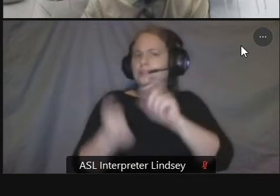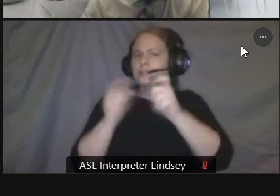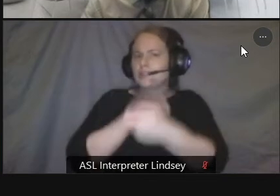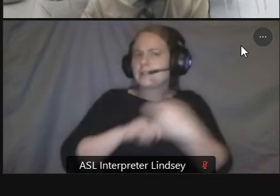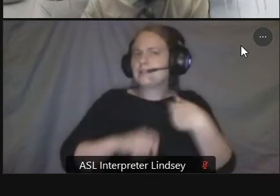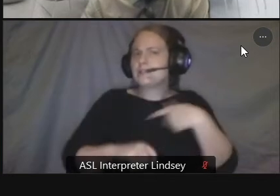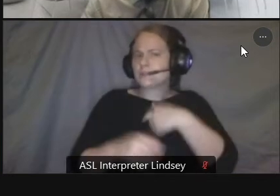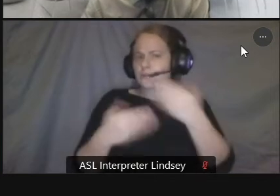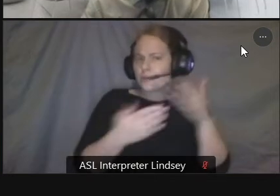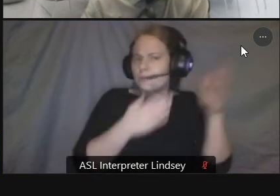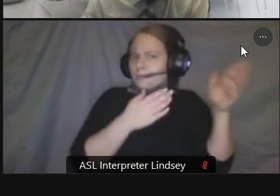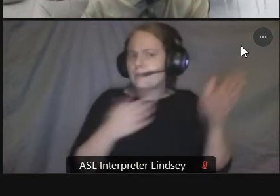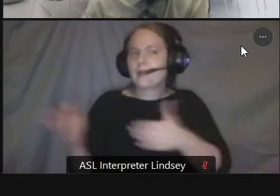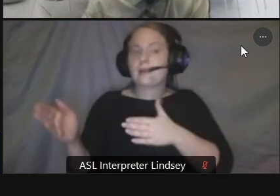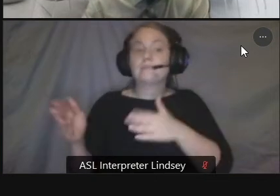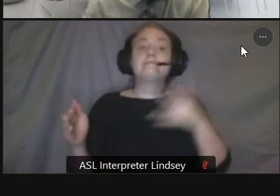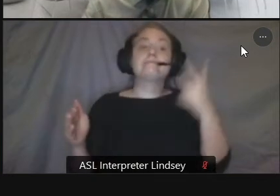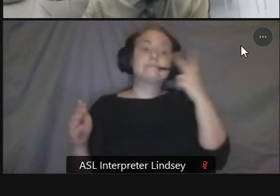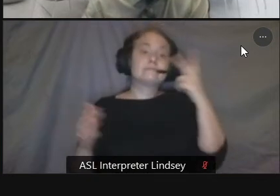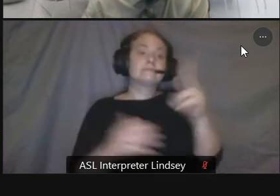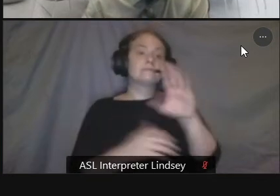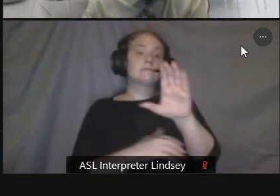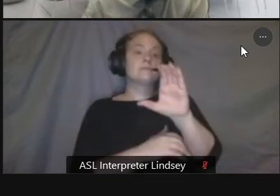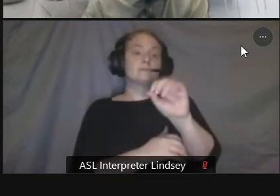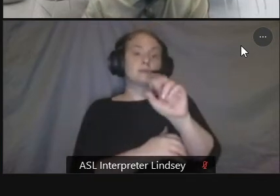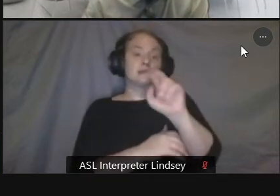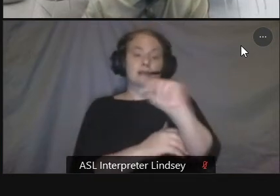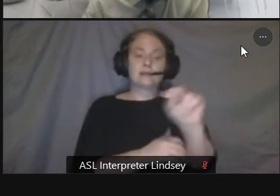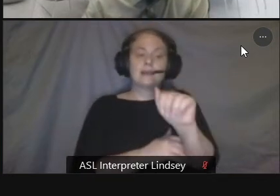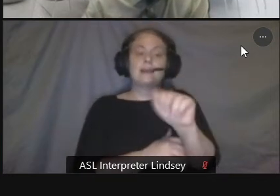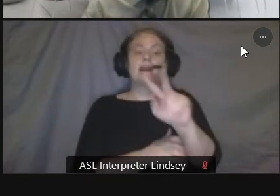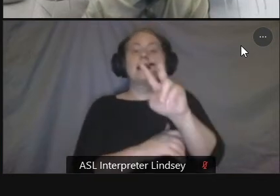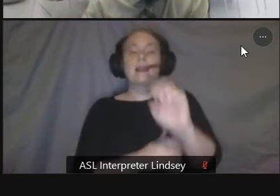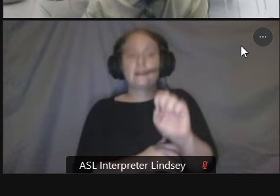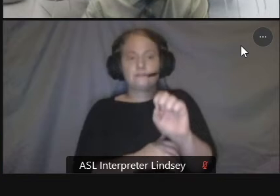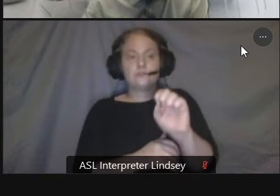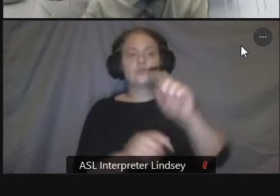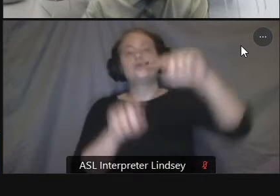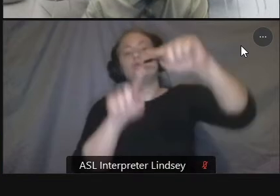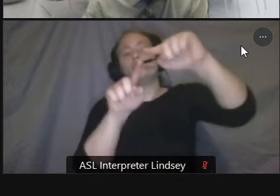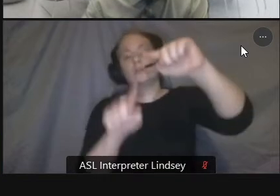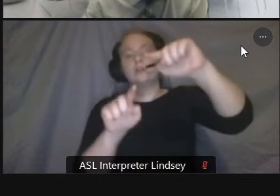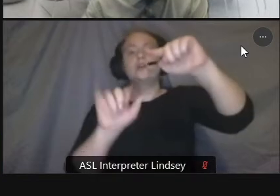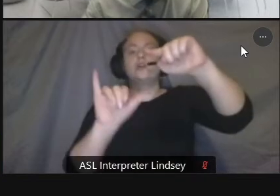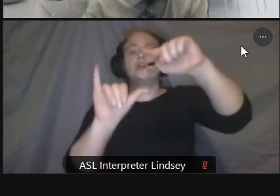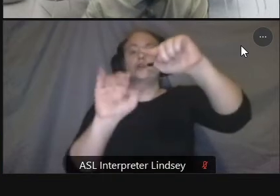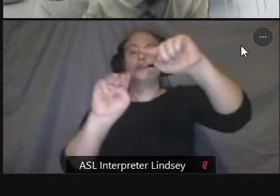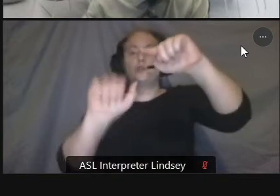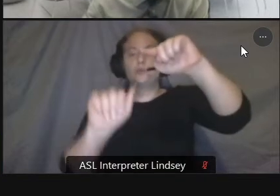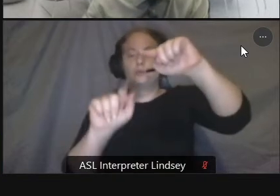are the segment from albemarle to yuma from yuma to windom from windham davisi and from vz to van